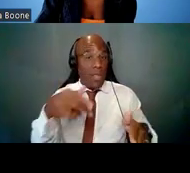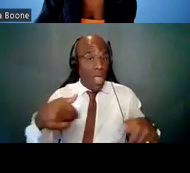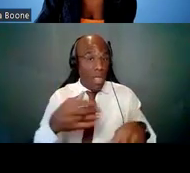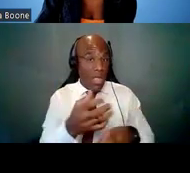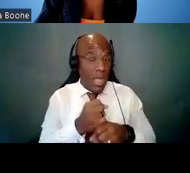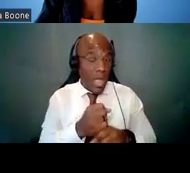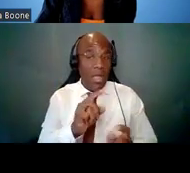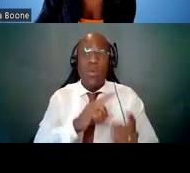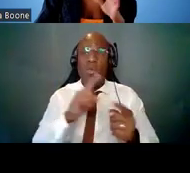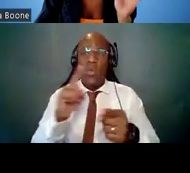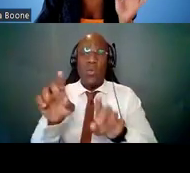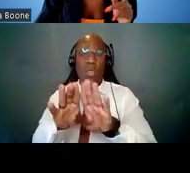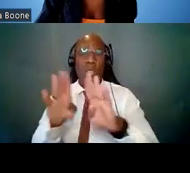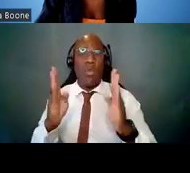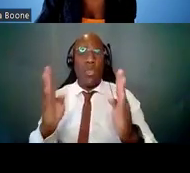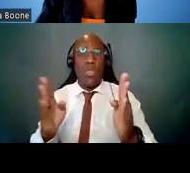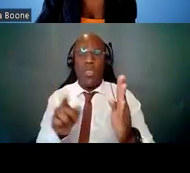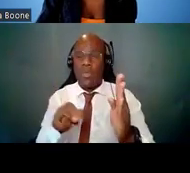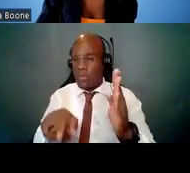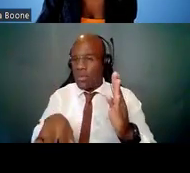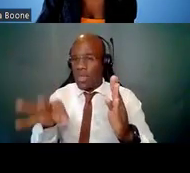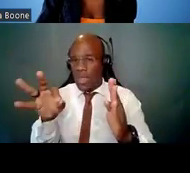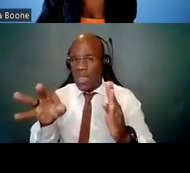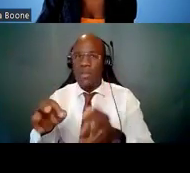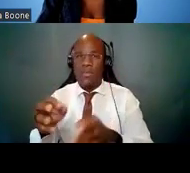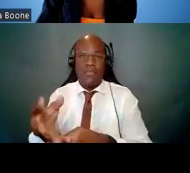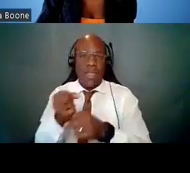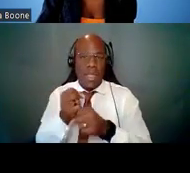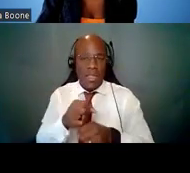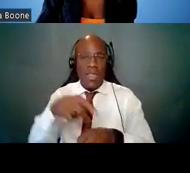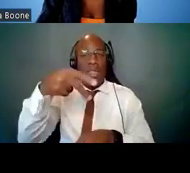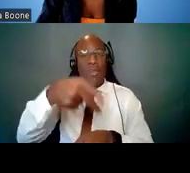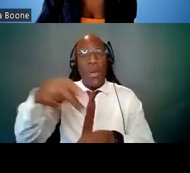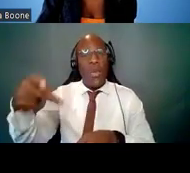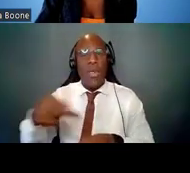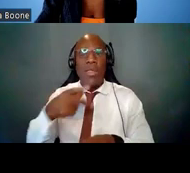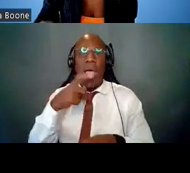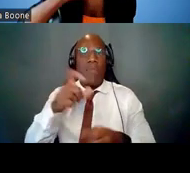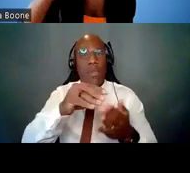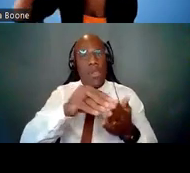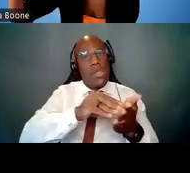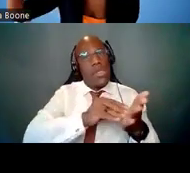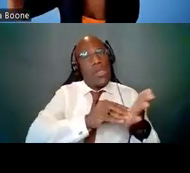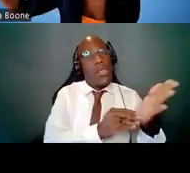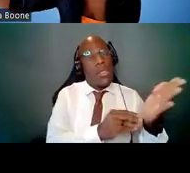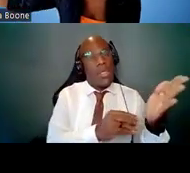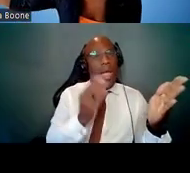so you don't have to worry about writing things down. And I know that that is probably frustrating for you, because you've spent all this time taking notes,